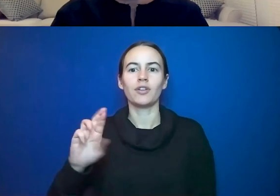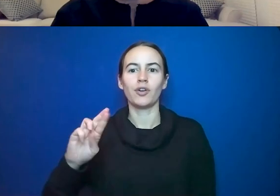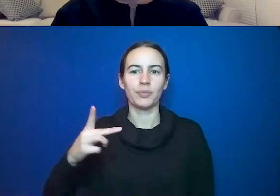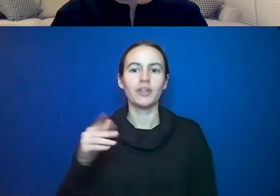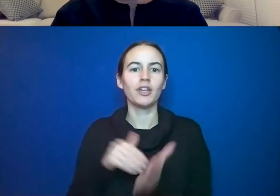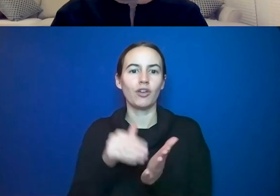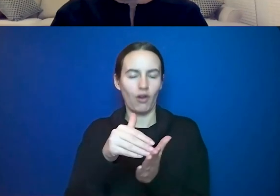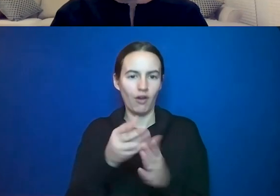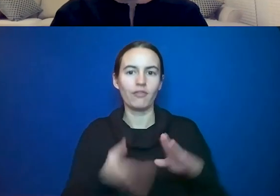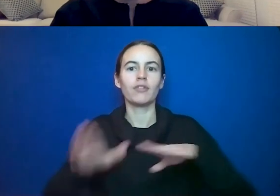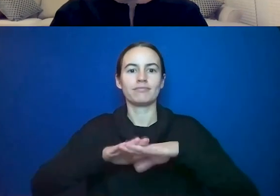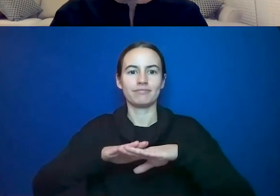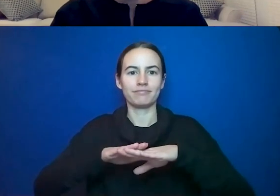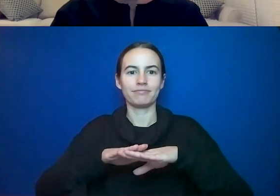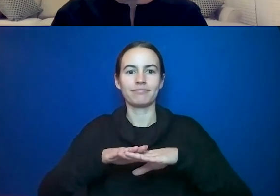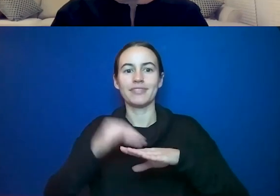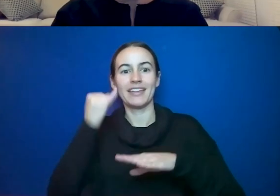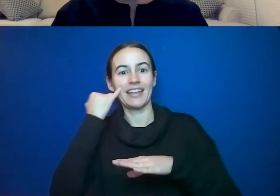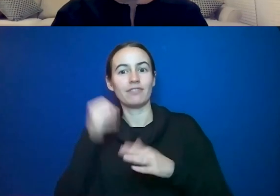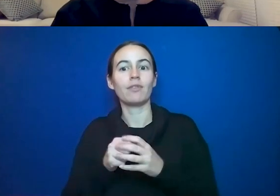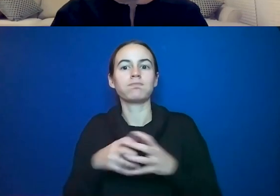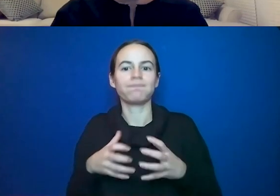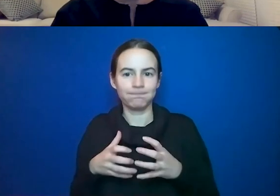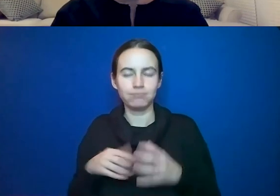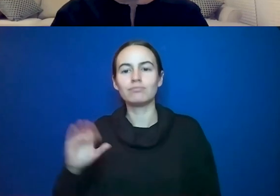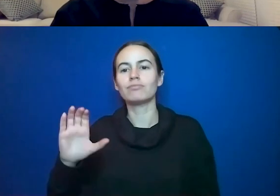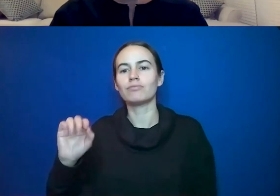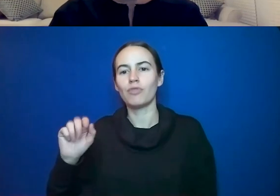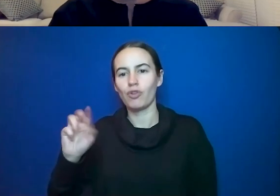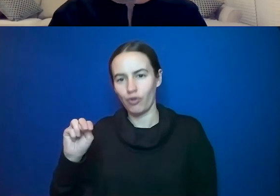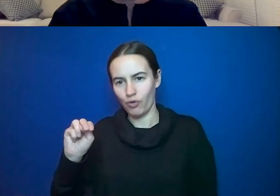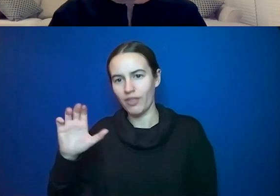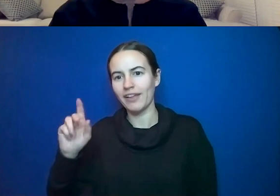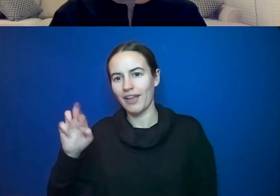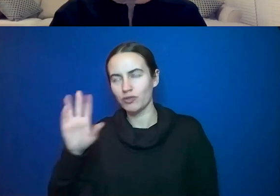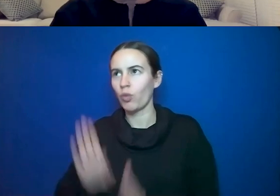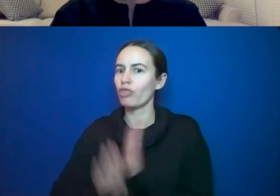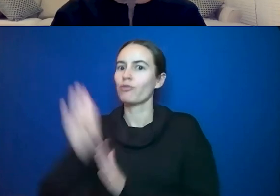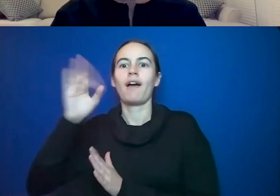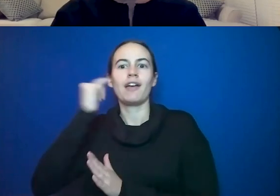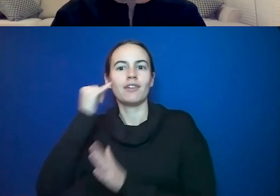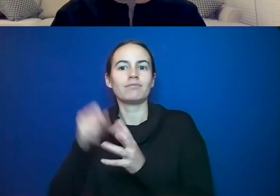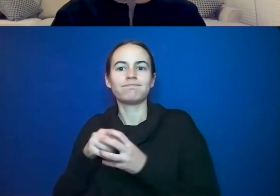colon cancer loves inflammatory states. People who get colon cancer often again are taking in